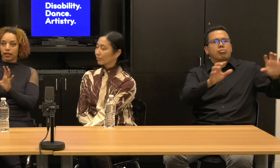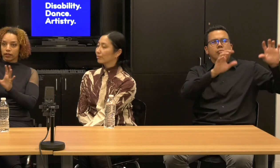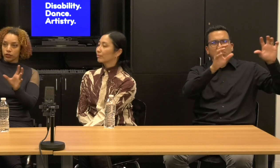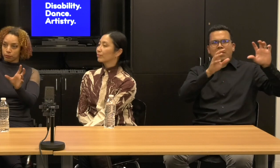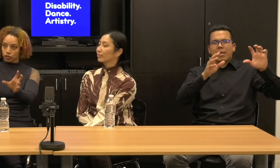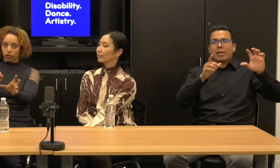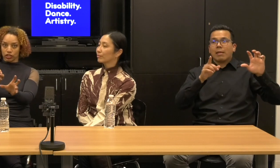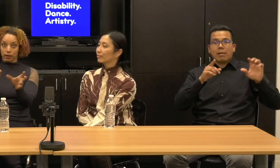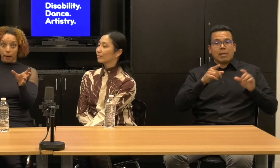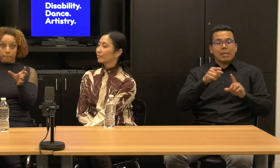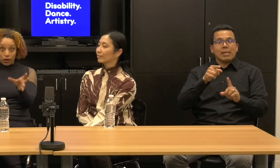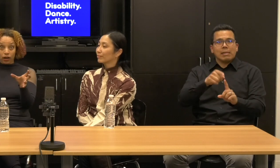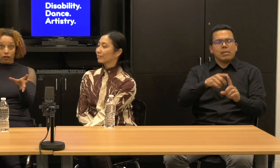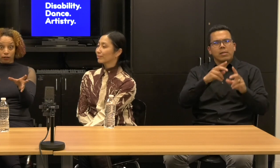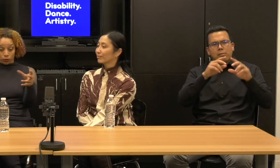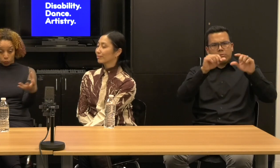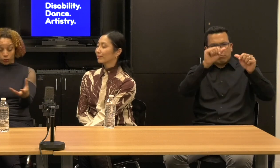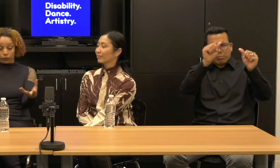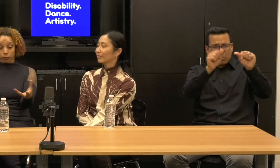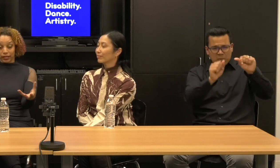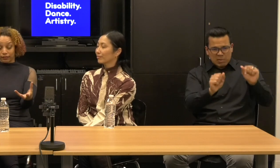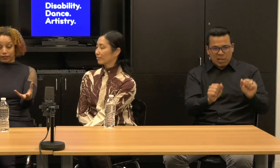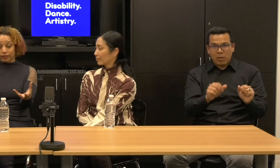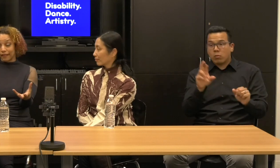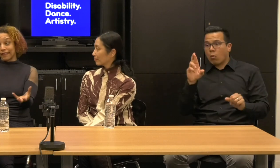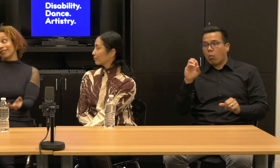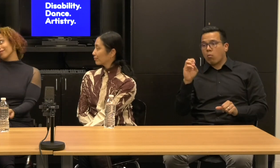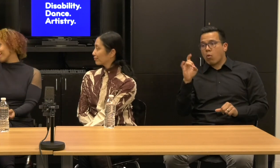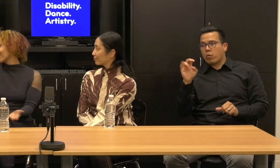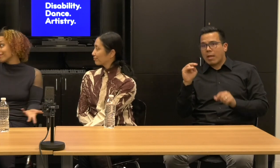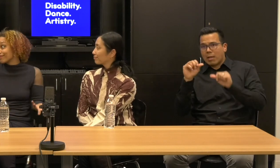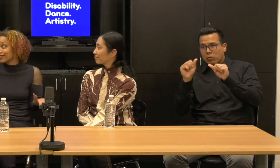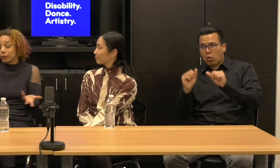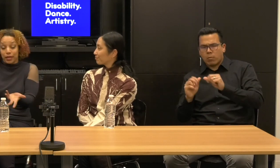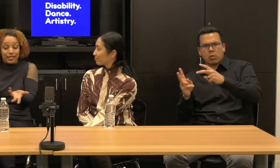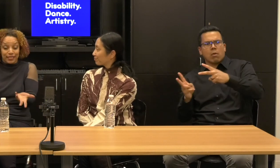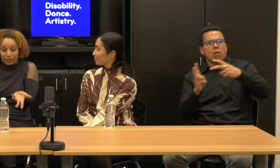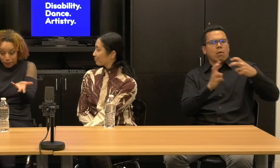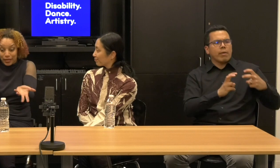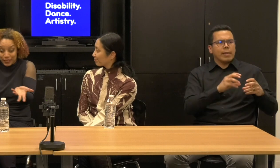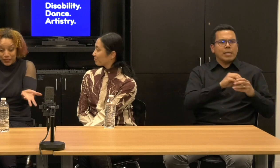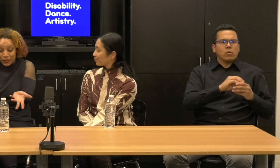those projections become part of the world that we live in. The piece the piece just got.